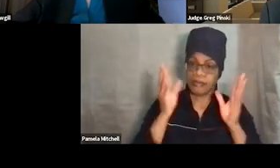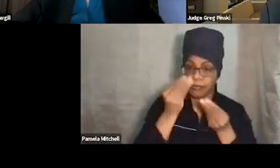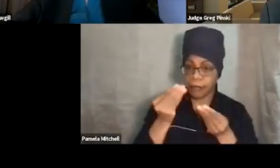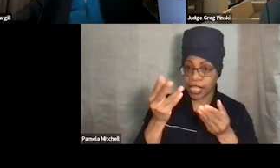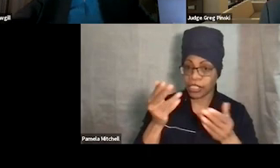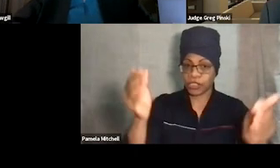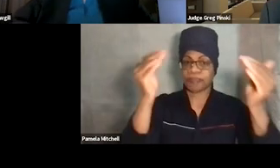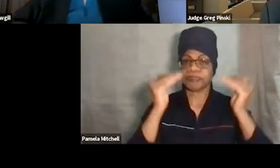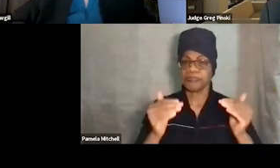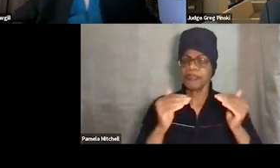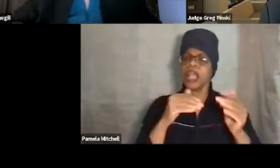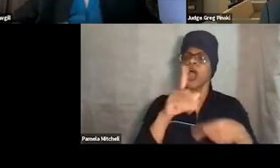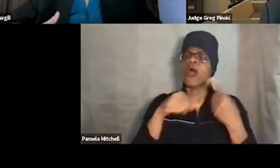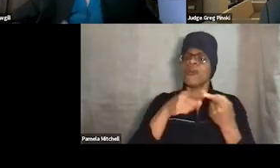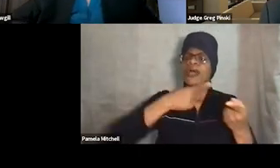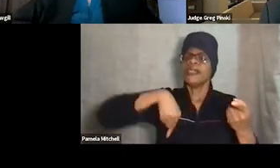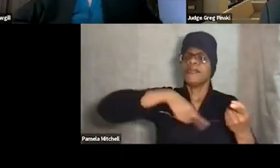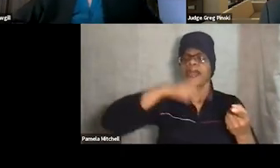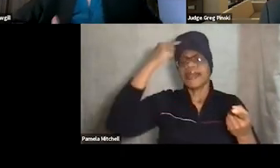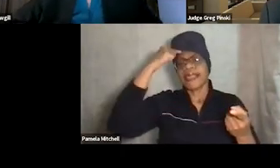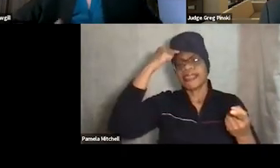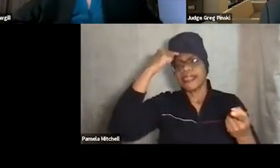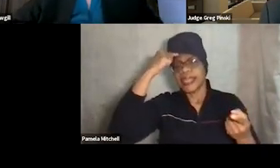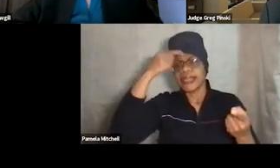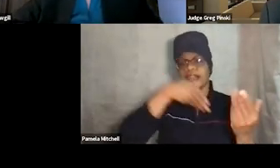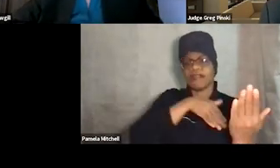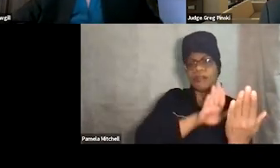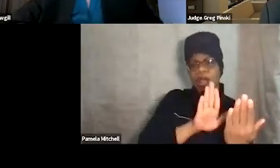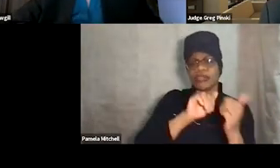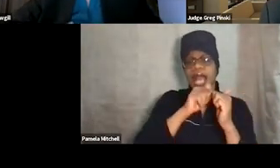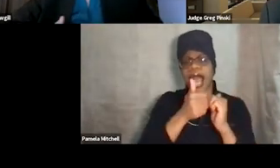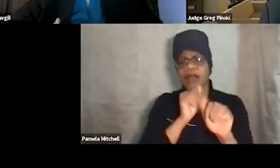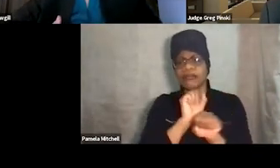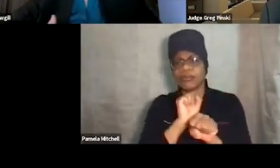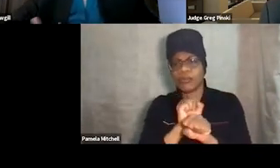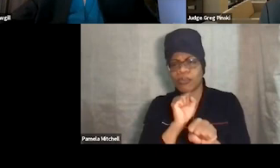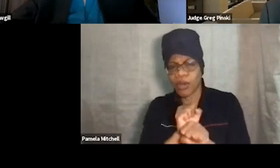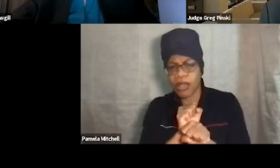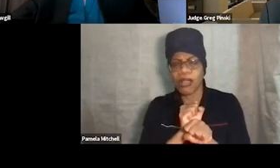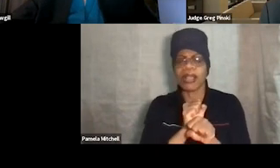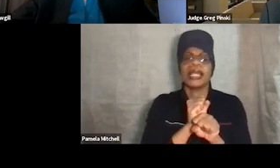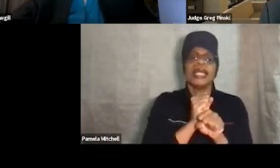So when we're thinking about ways to reward, punish, or treat, we're gonna either give them something